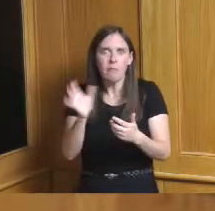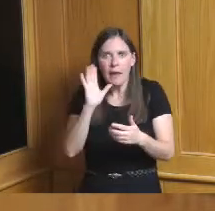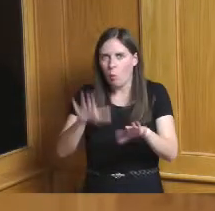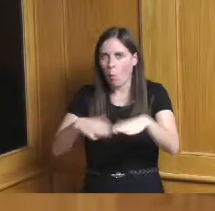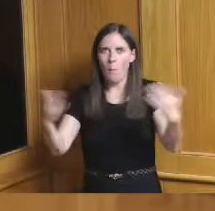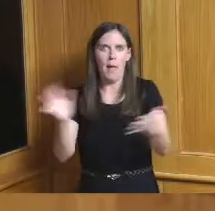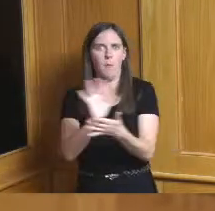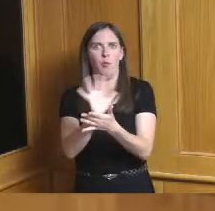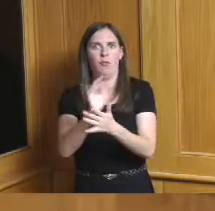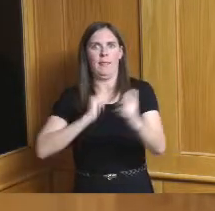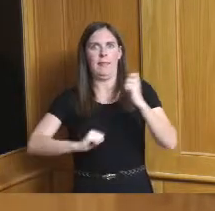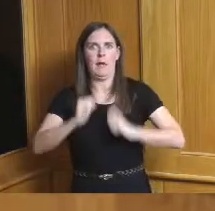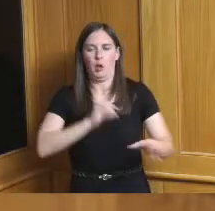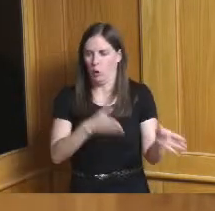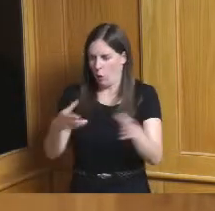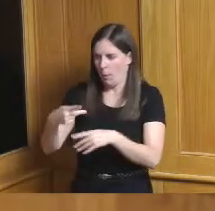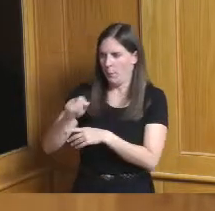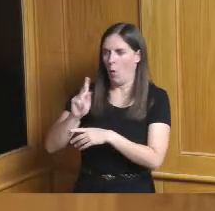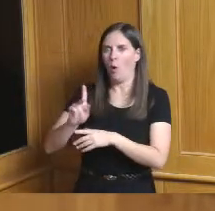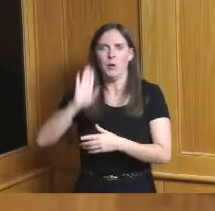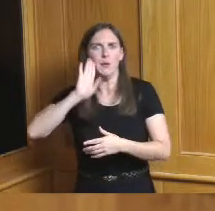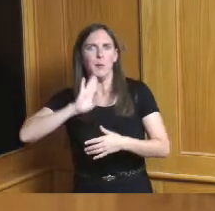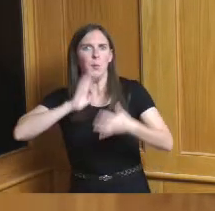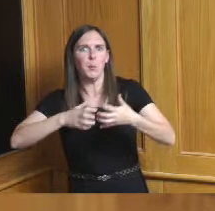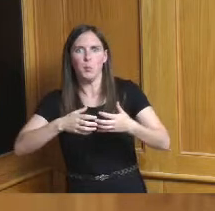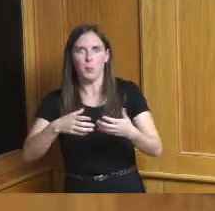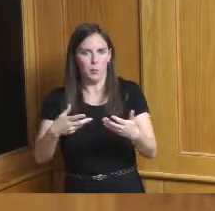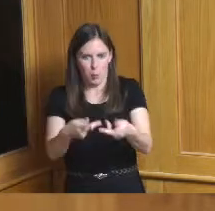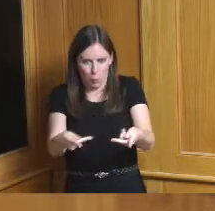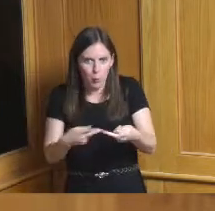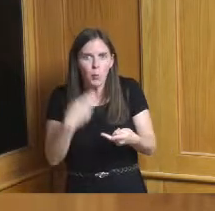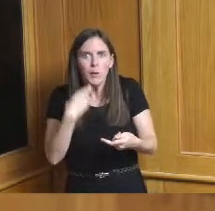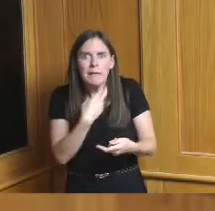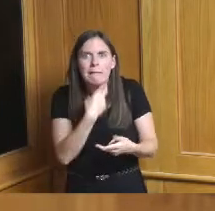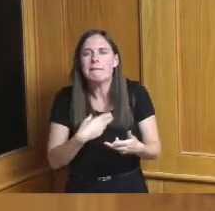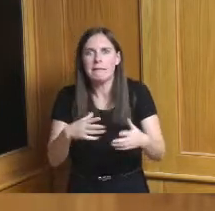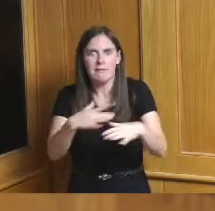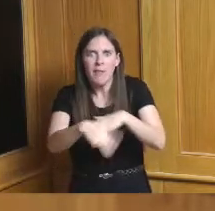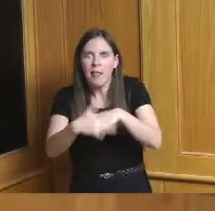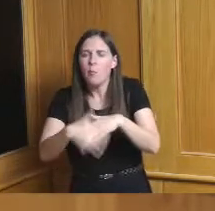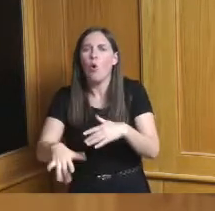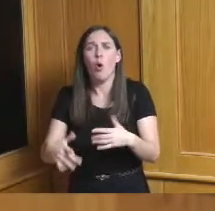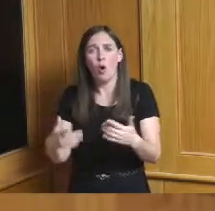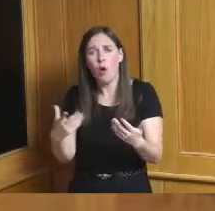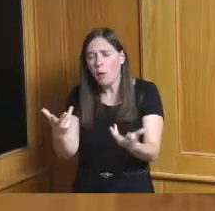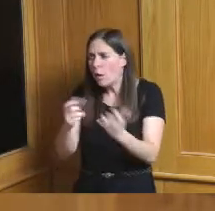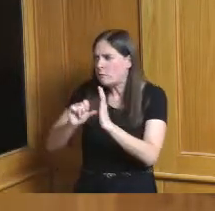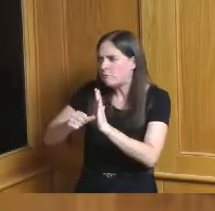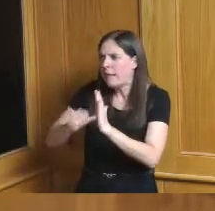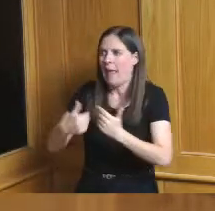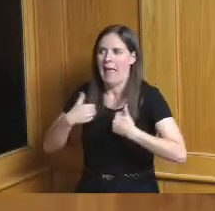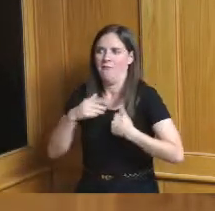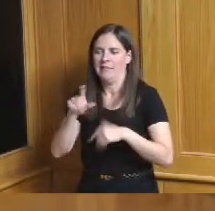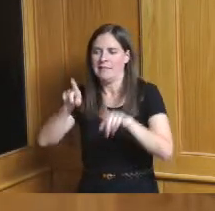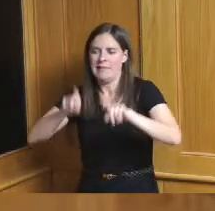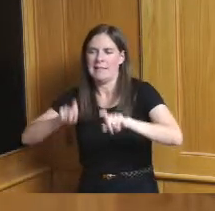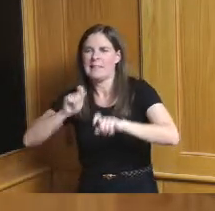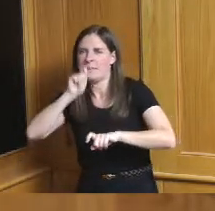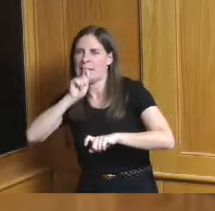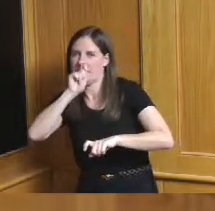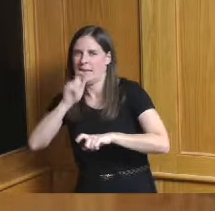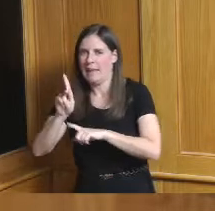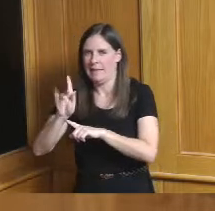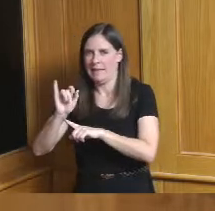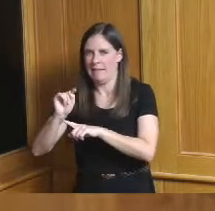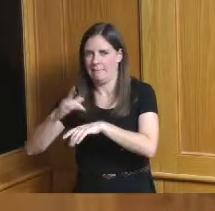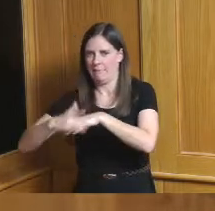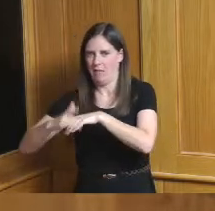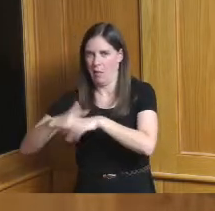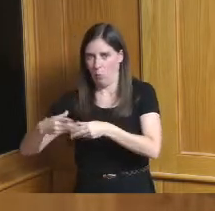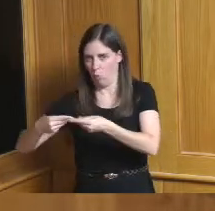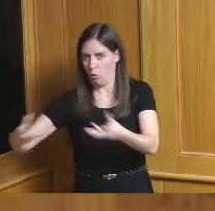to breweries and just wanted to reiterate that we have the test kits now and that your